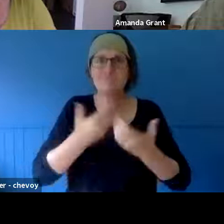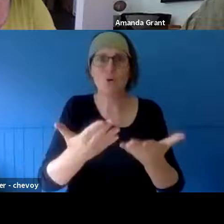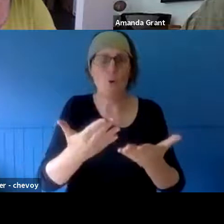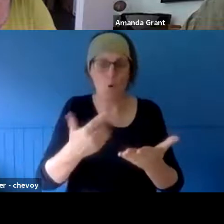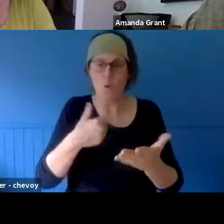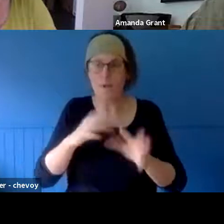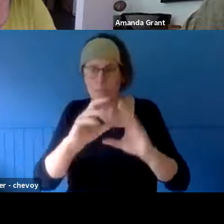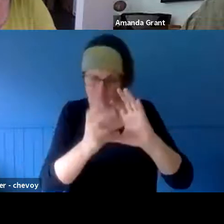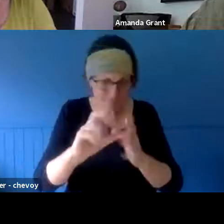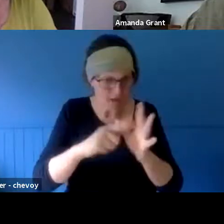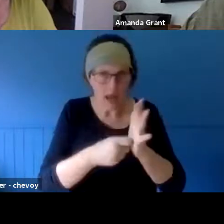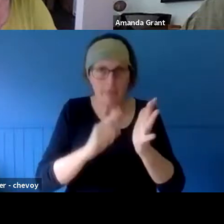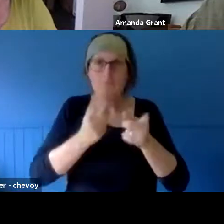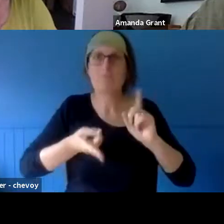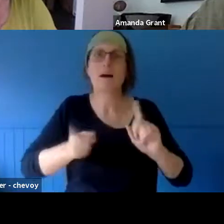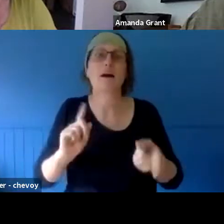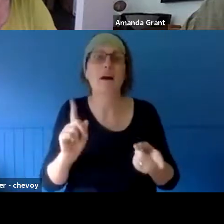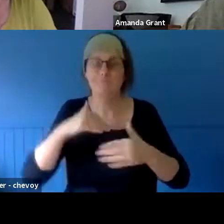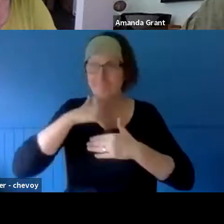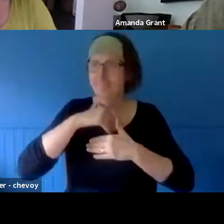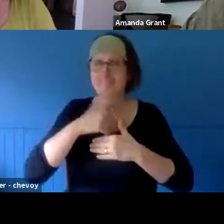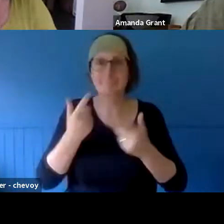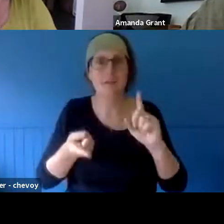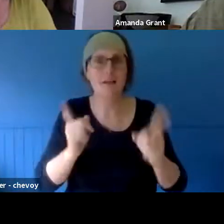next, and art gives you a form for that. Sometimes when you get that